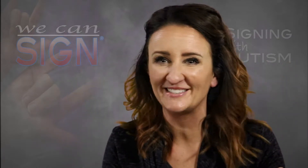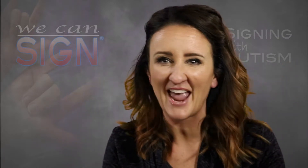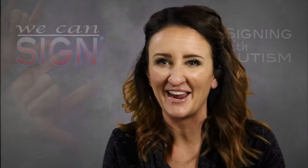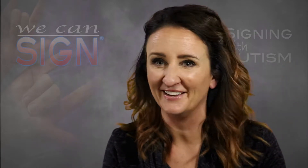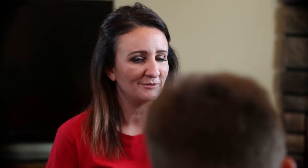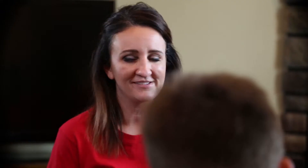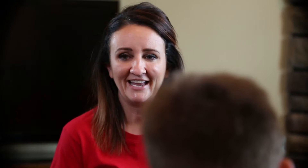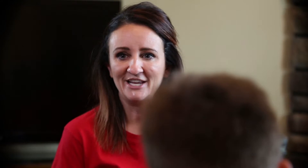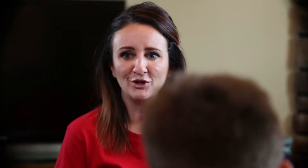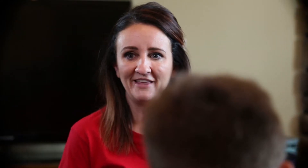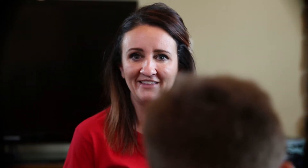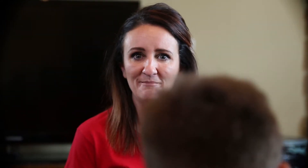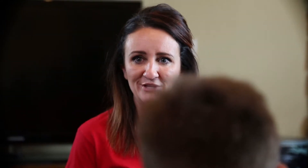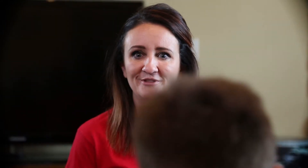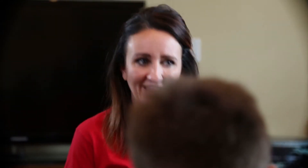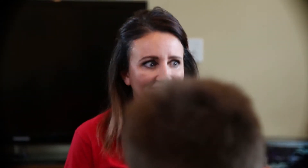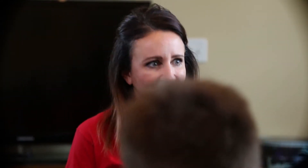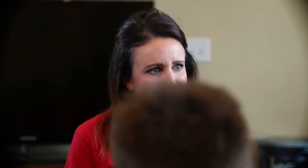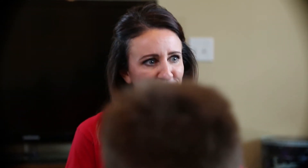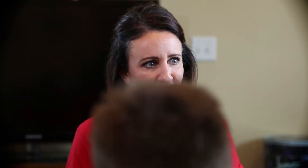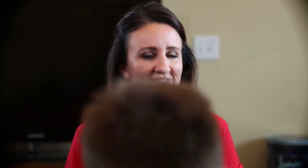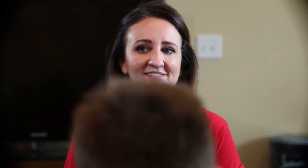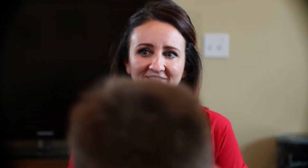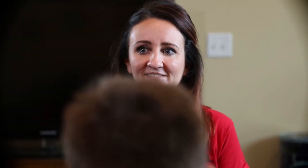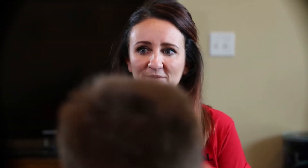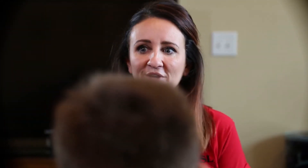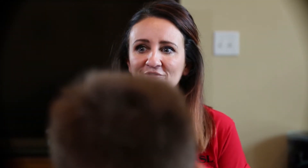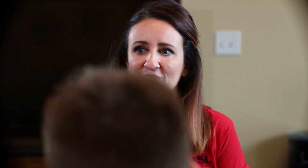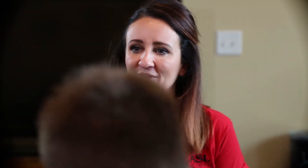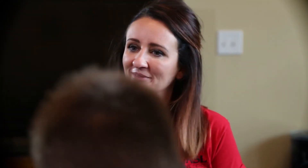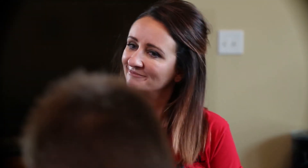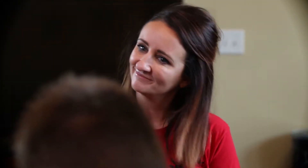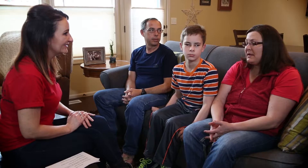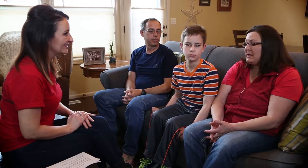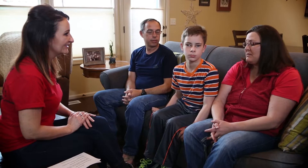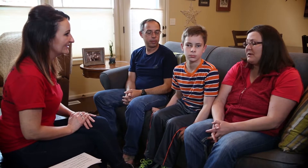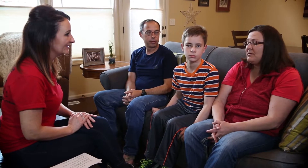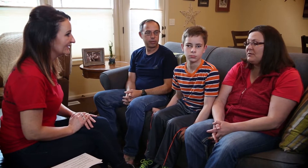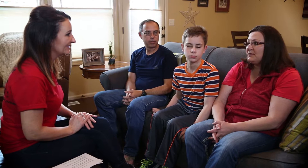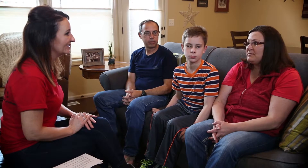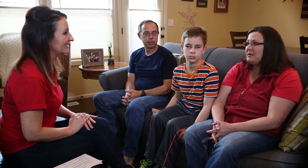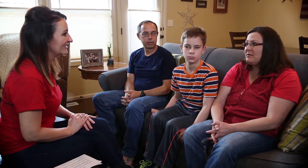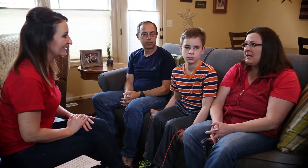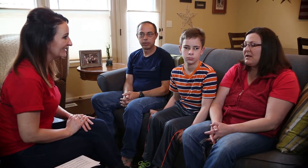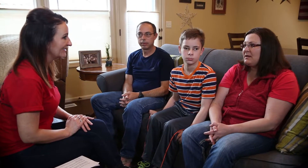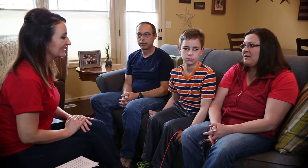say. What was the initial thing that made you think "let's do this, this could be good for our family"? It's very helpful for him to communicate he